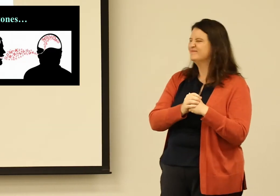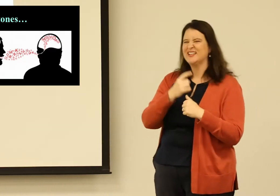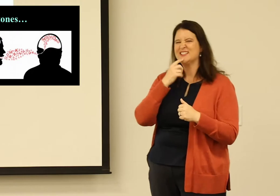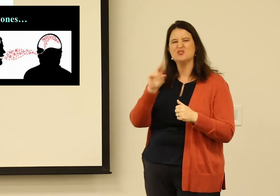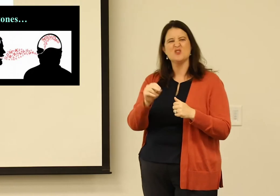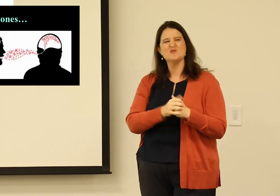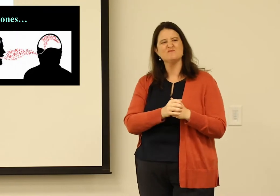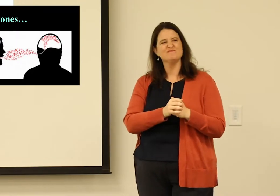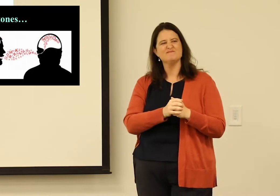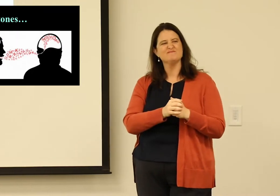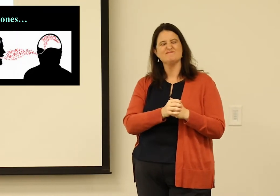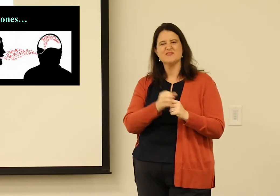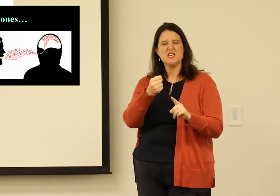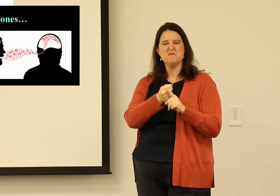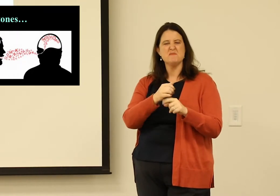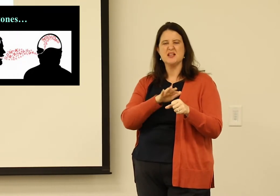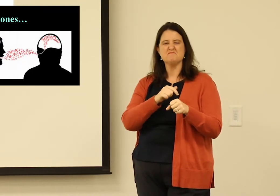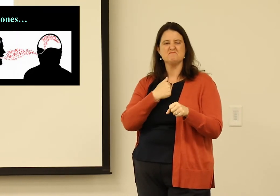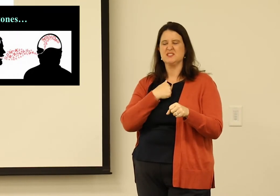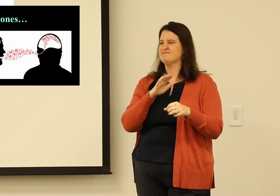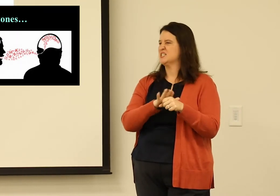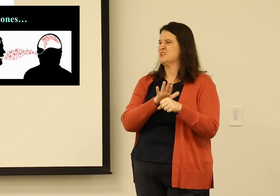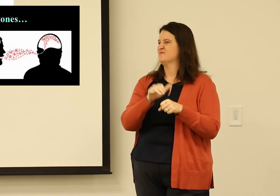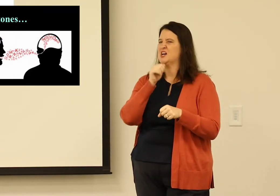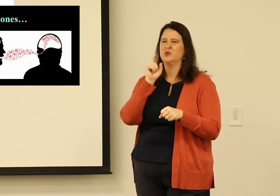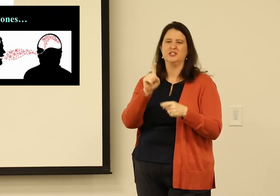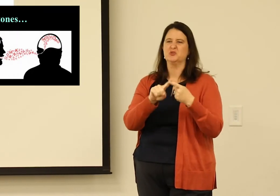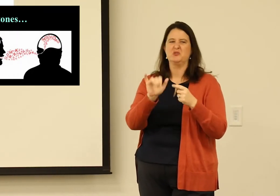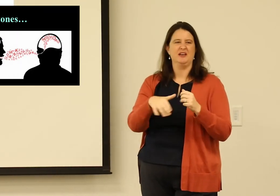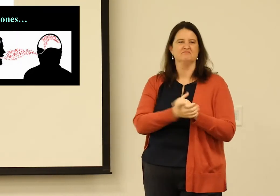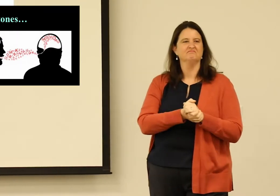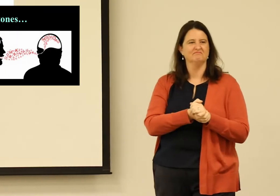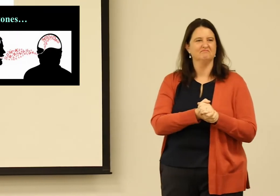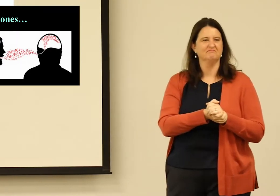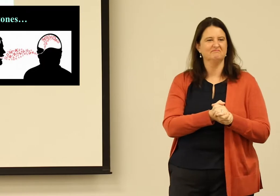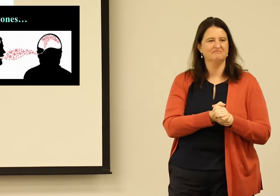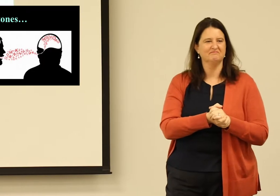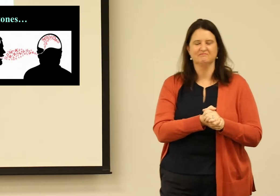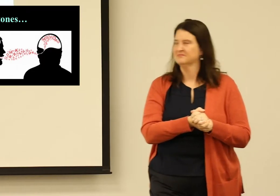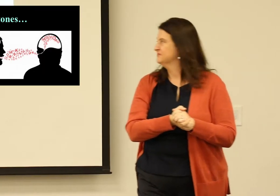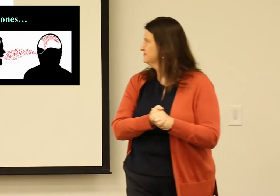that I'm going to share with you, and I say no. Because they've impacted me enough growing up,